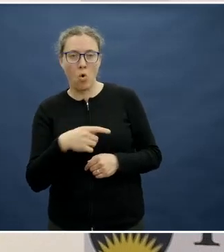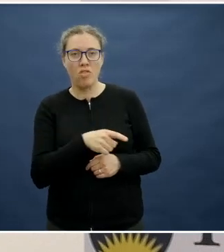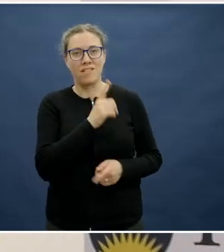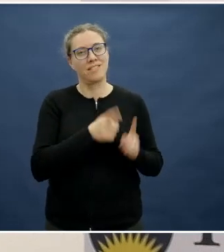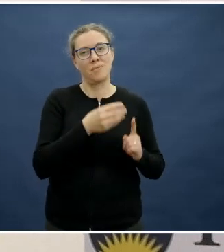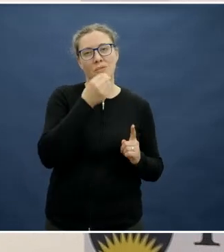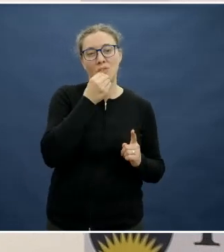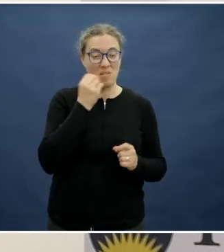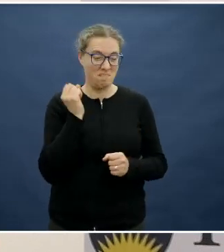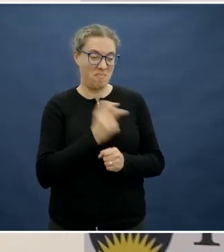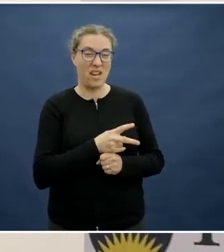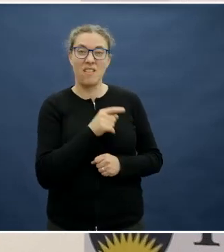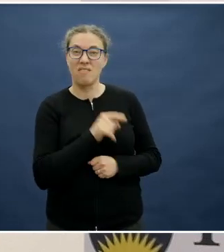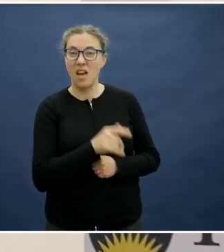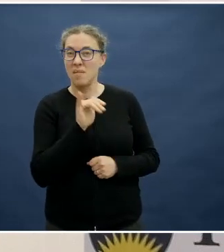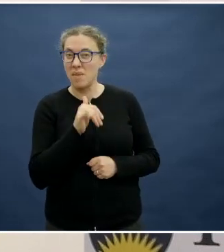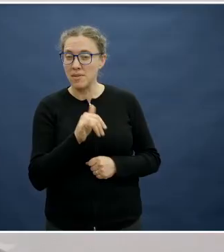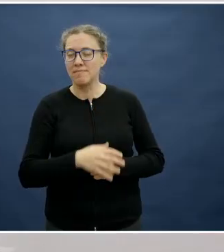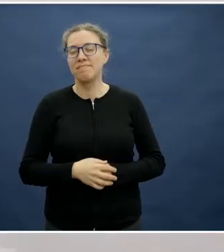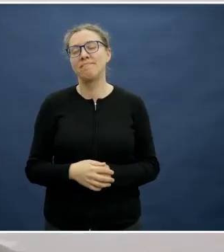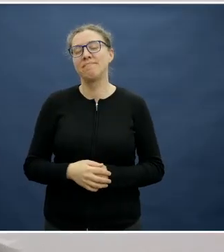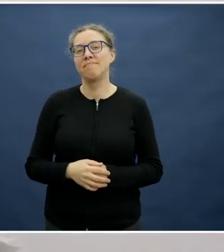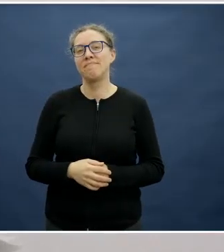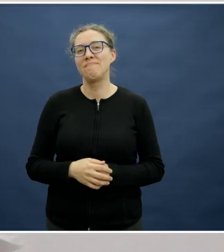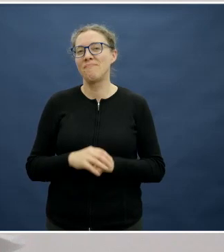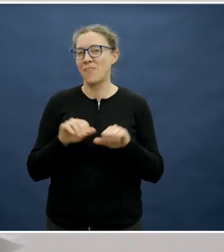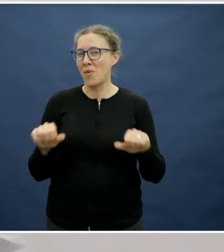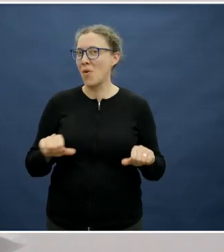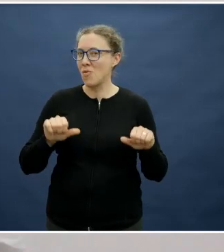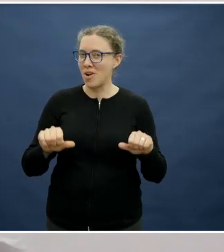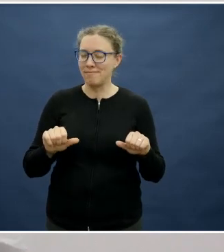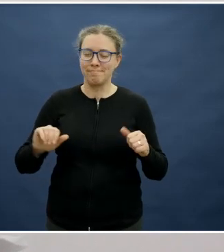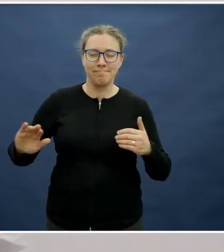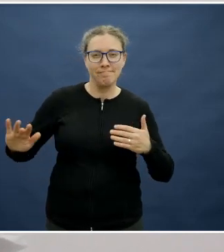So in wrapping up, and I'm going to ask this there's no pun intended